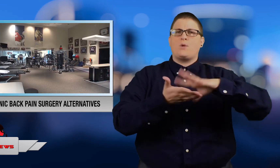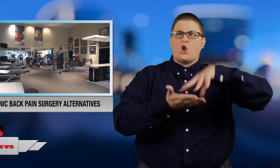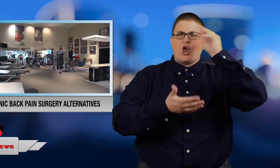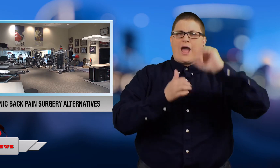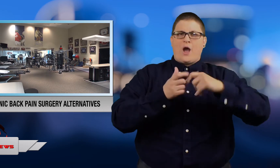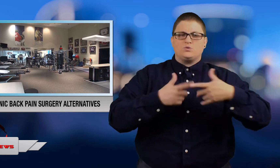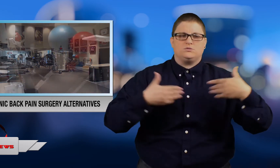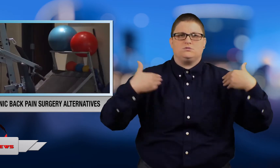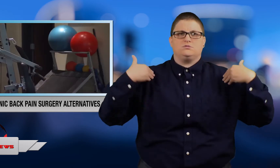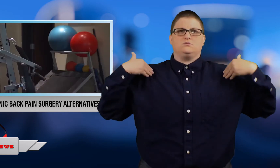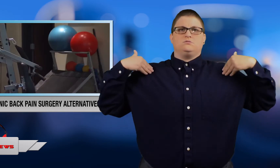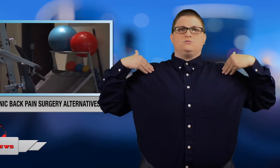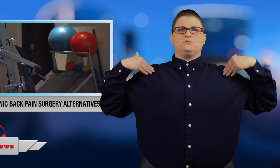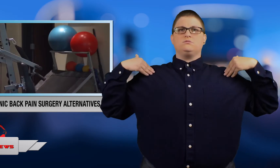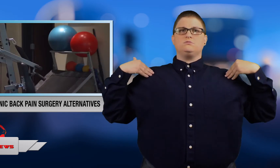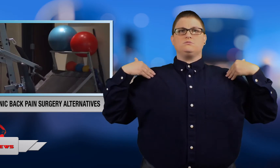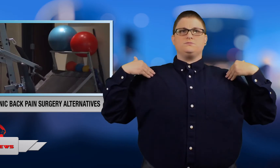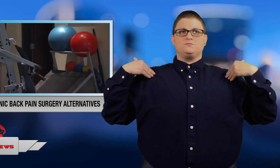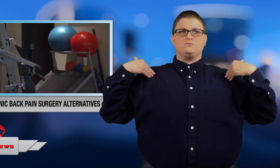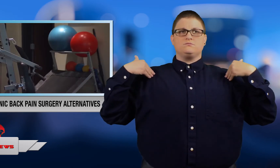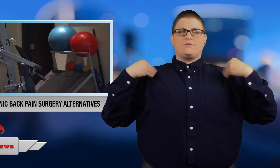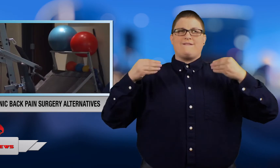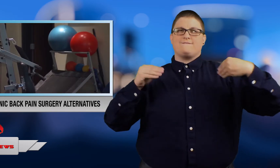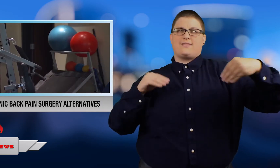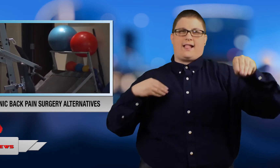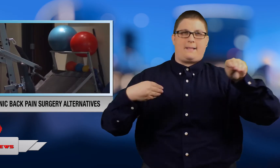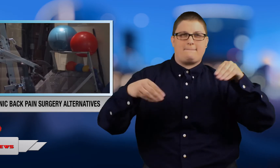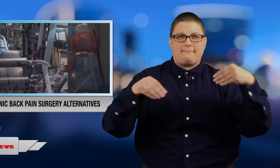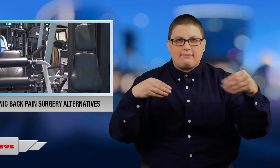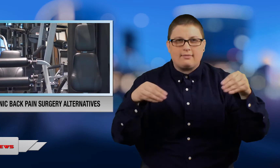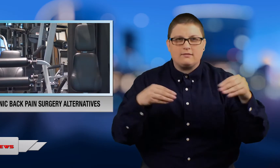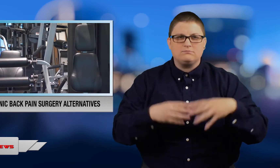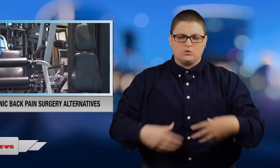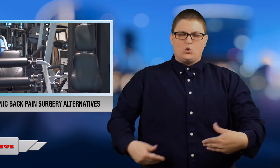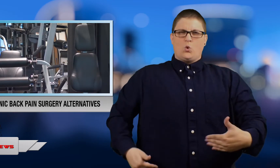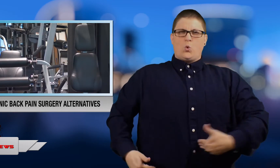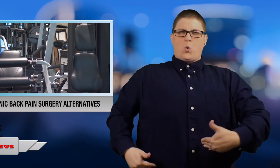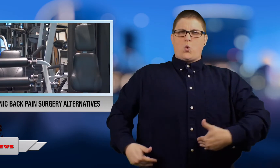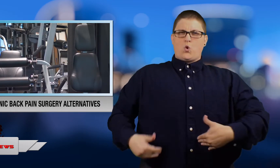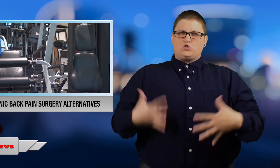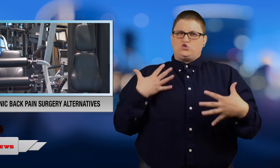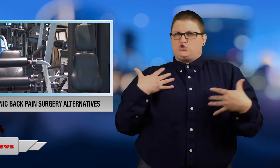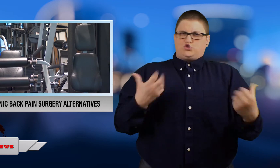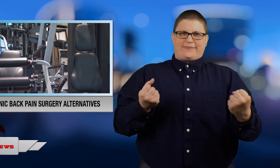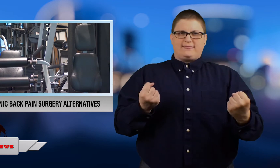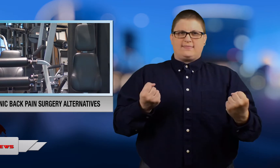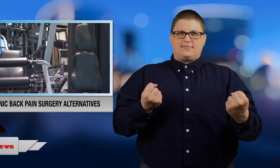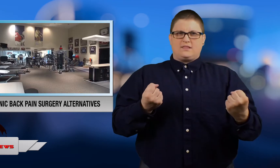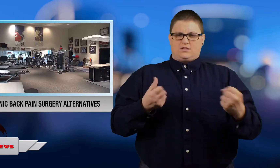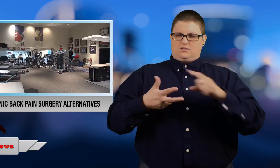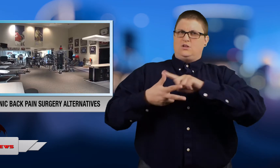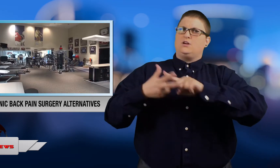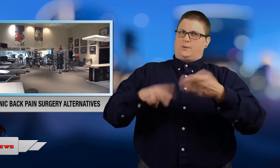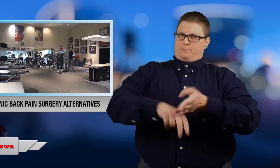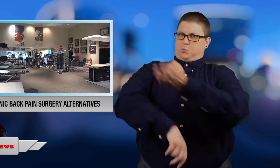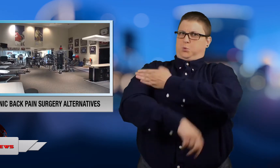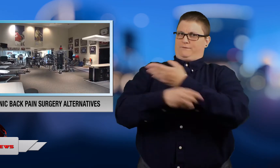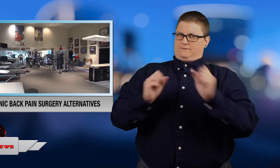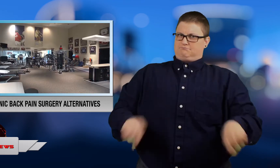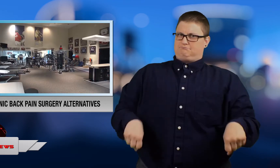People learn better posture, gain flexibility and core strength -- all of which helps their condition improve.